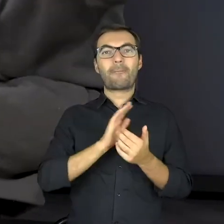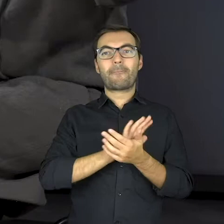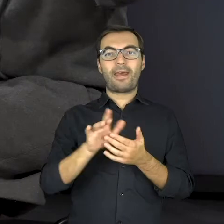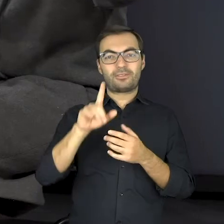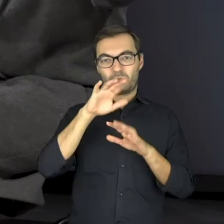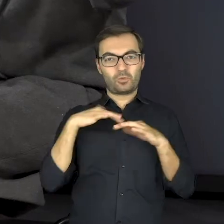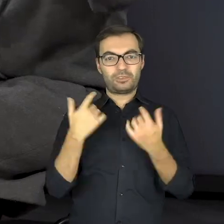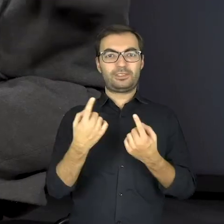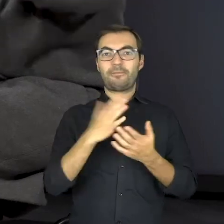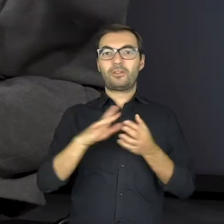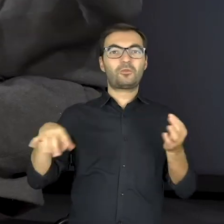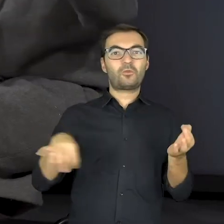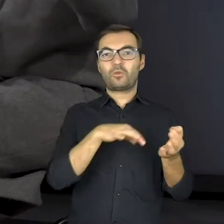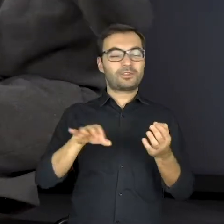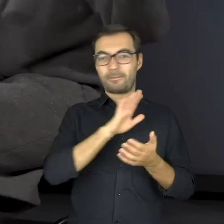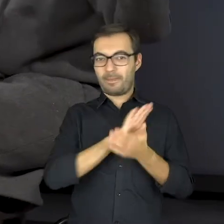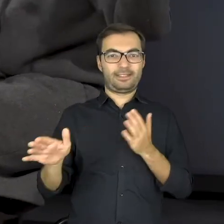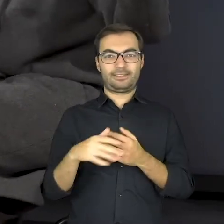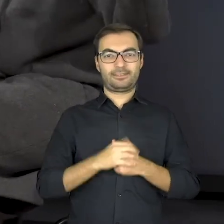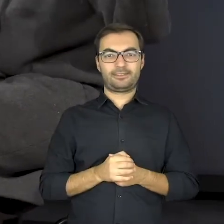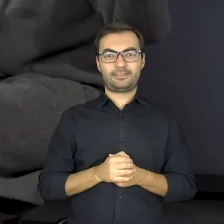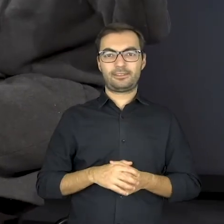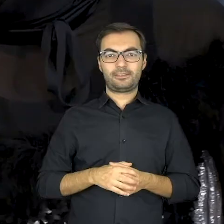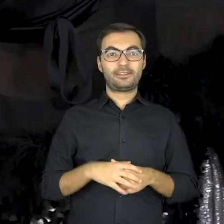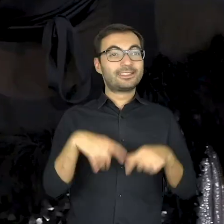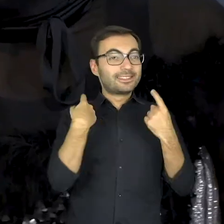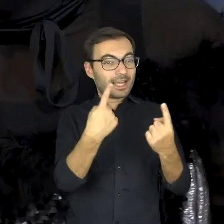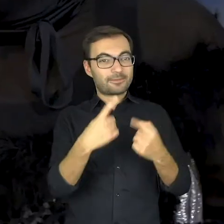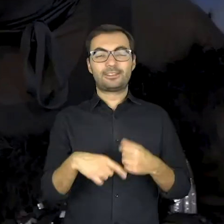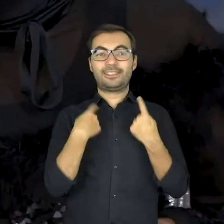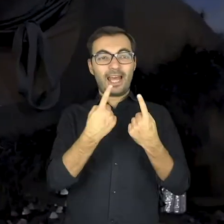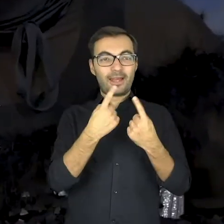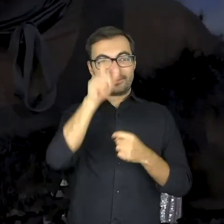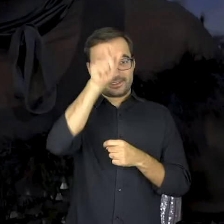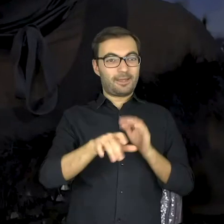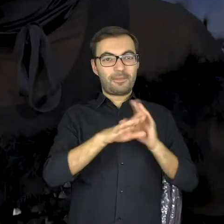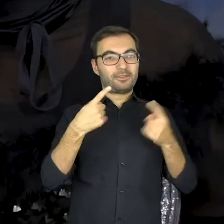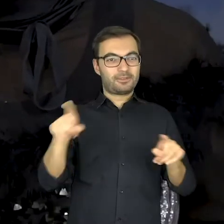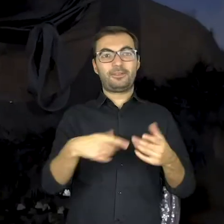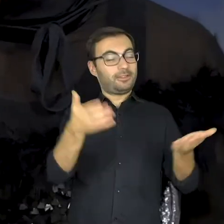without accompaniment, without background music. By yourself. Solo. Without music.